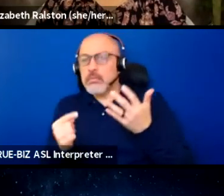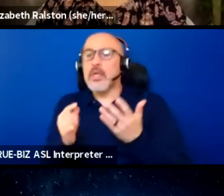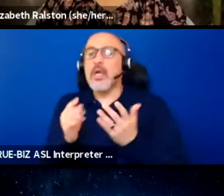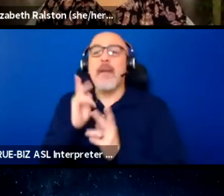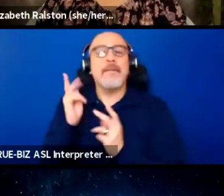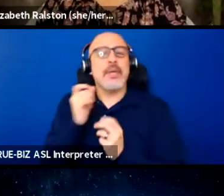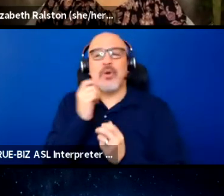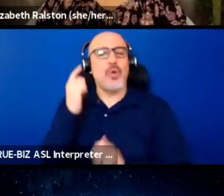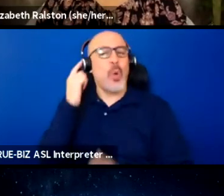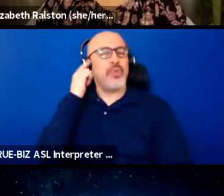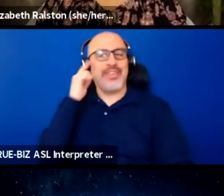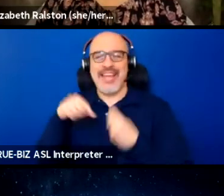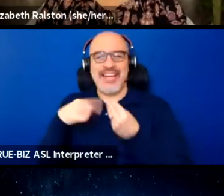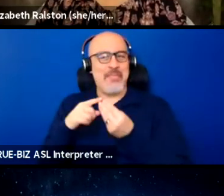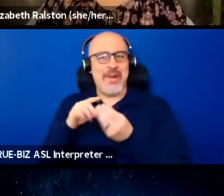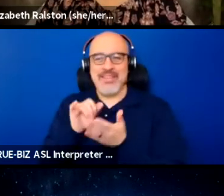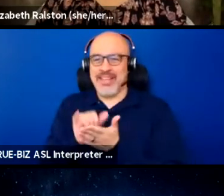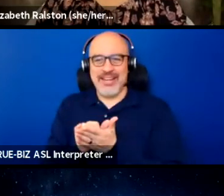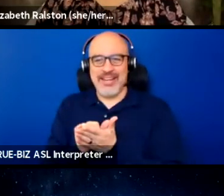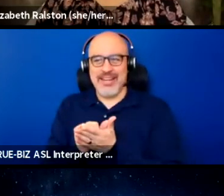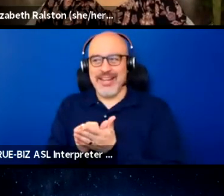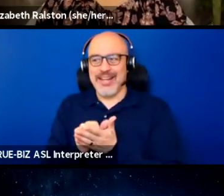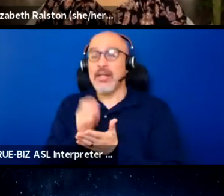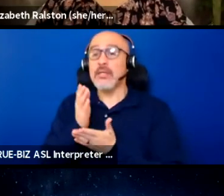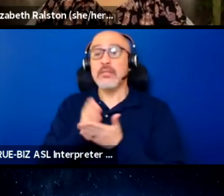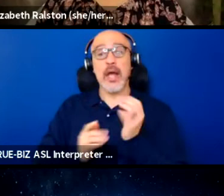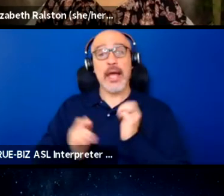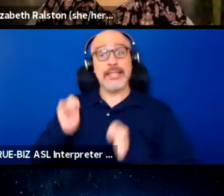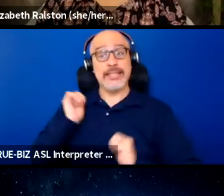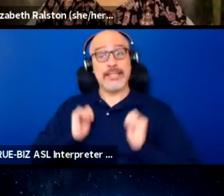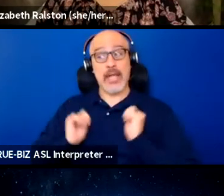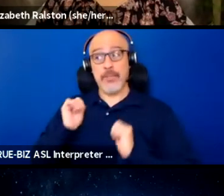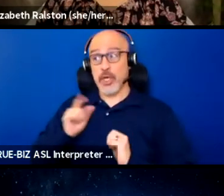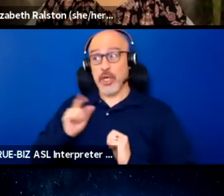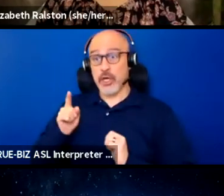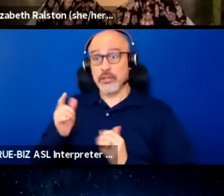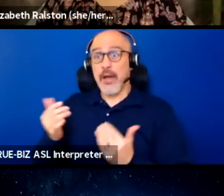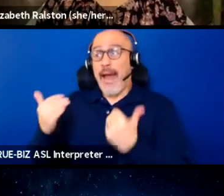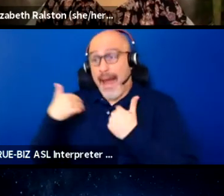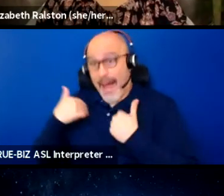So, you know, at some theater shows there are ASL interpreters, and that's fantastic,